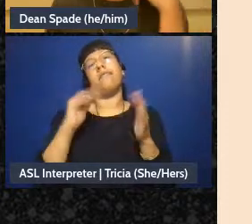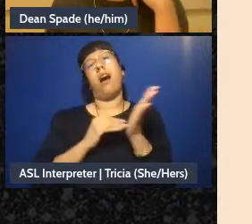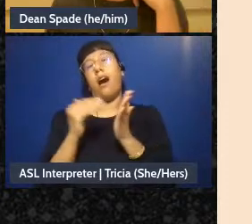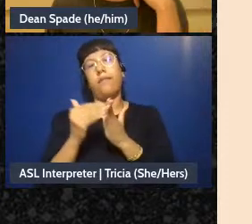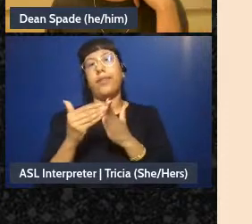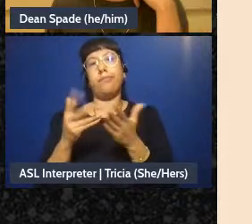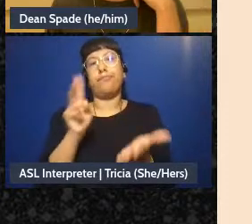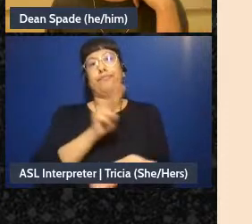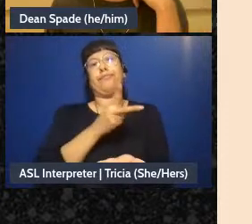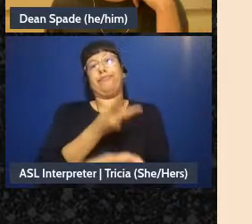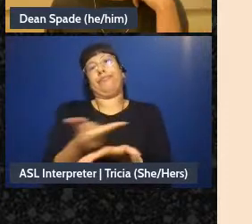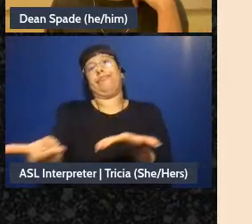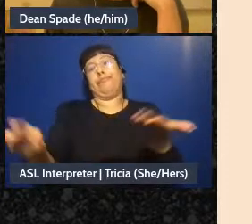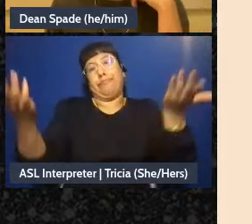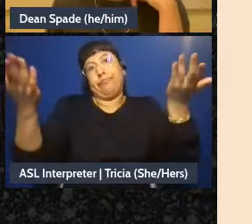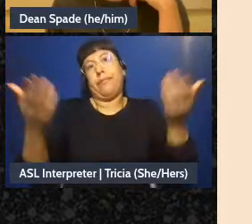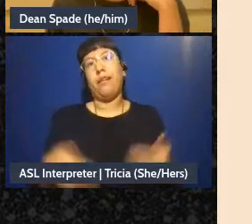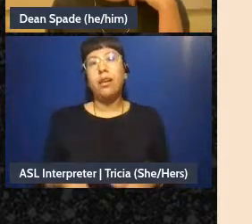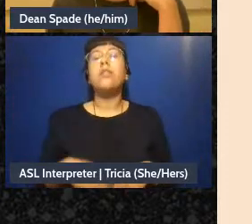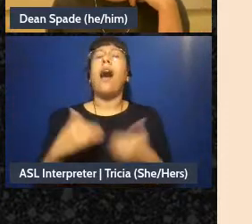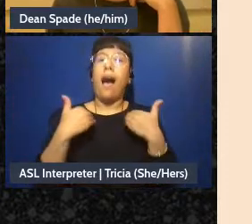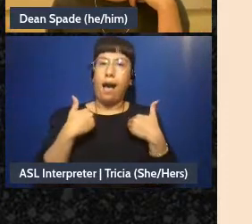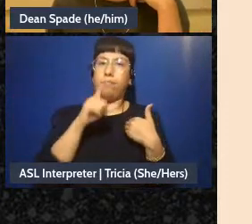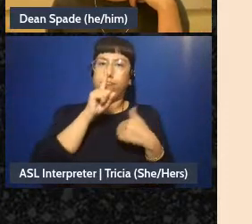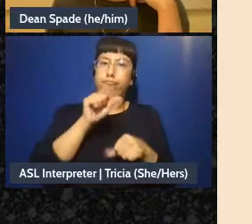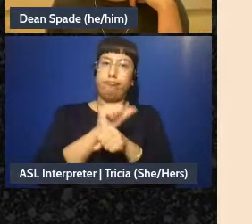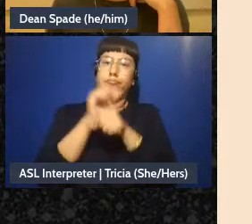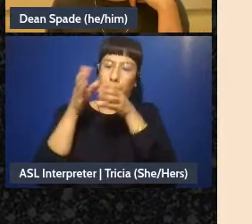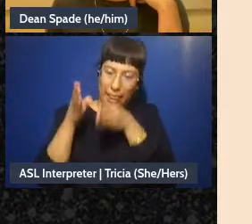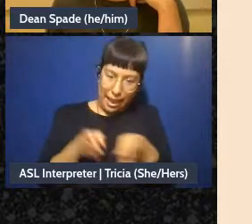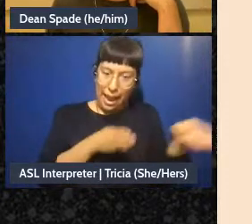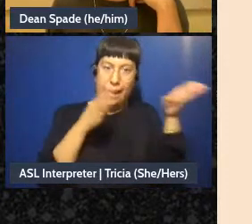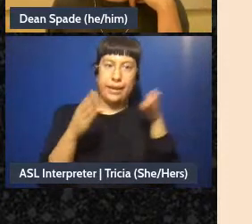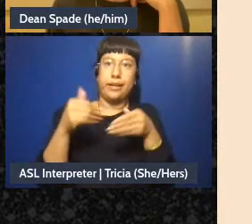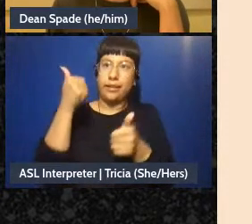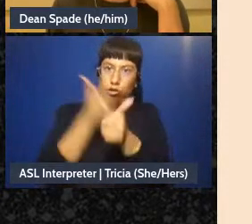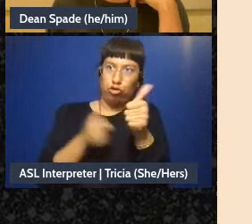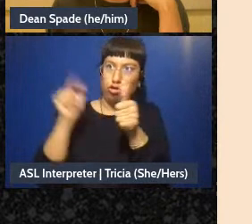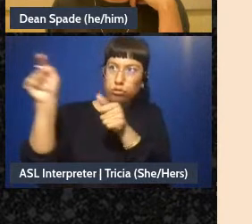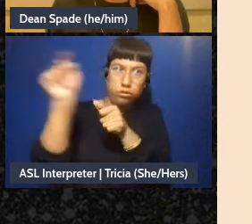kind of planning that's realistic and where people have talked about like “do we have the capacity